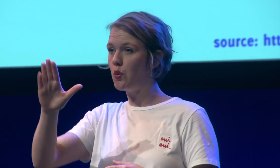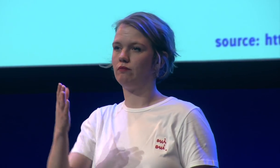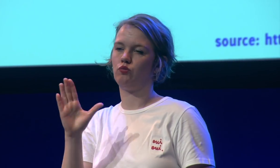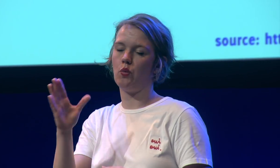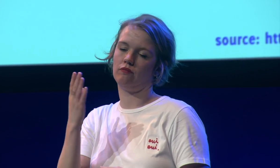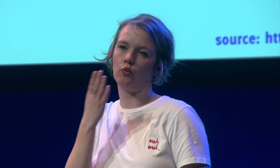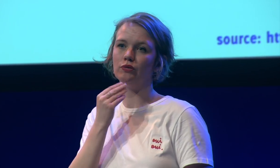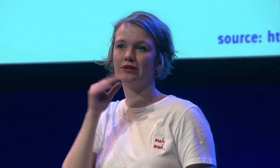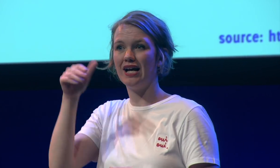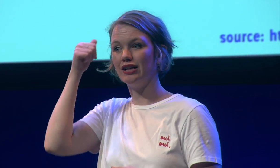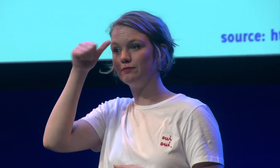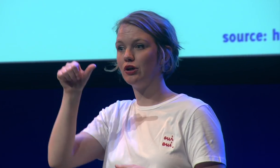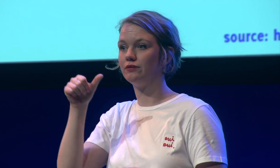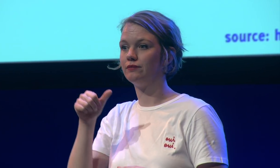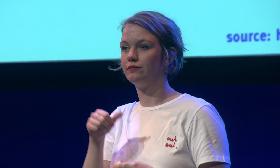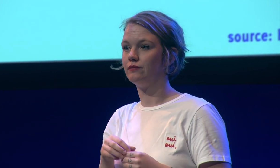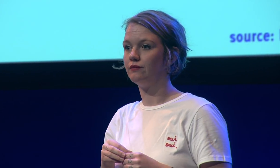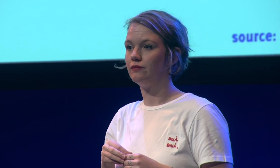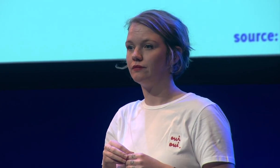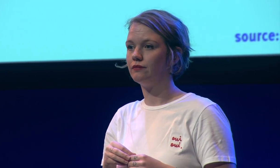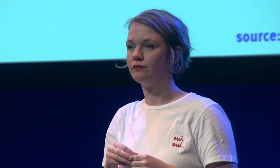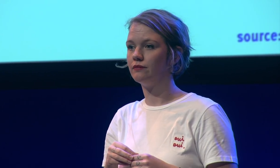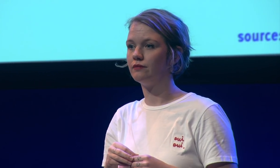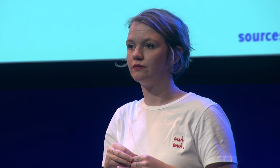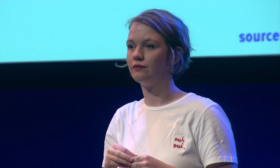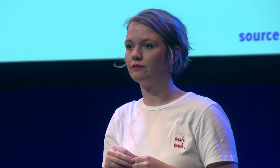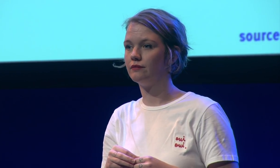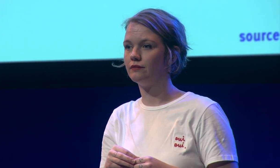people who have experienced daily experience with exclusion because they